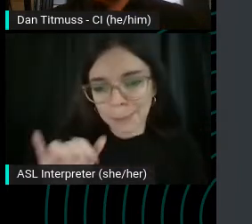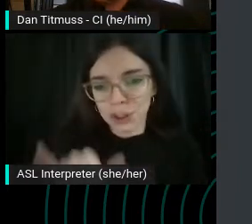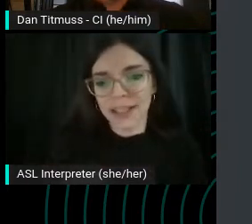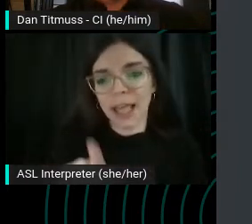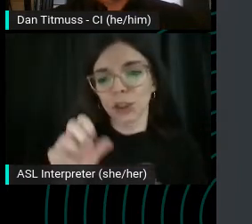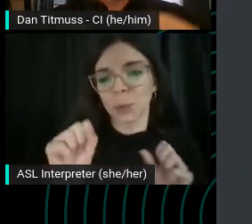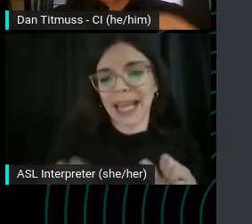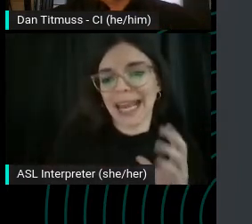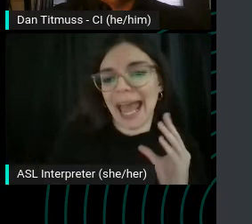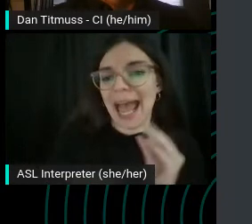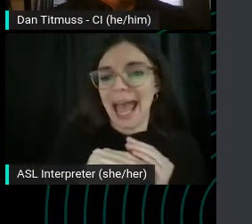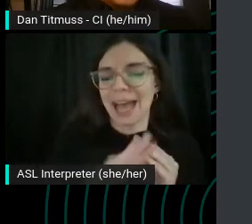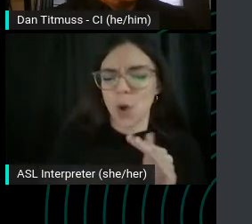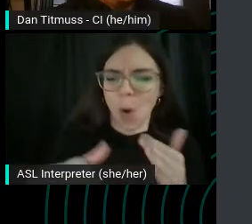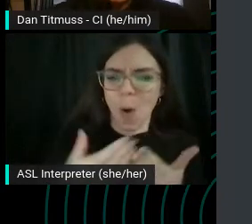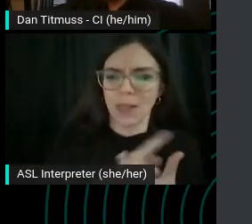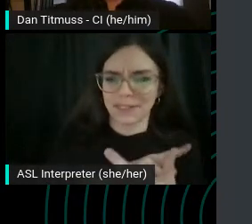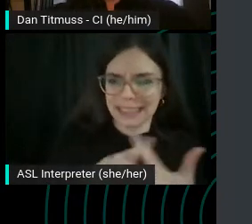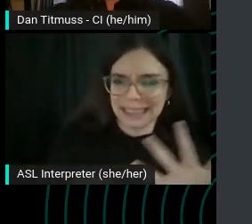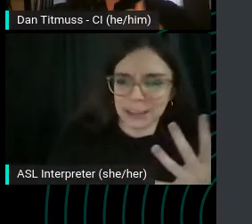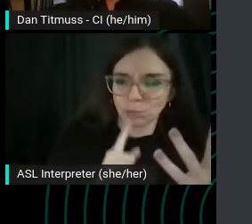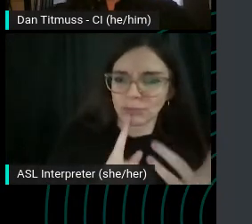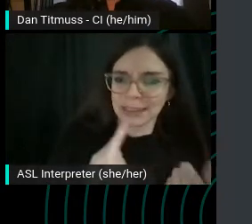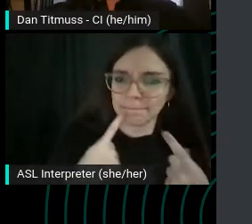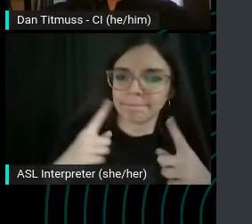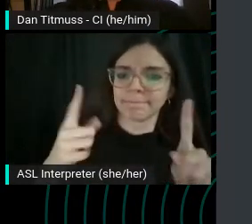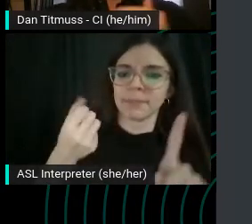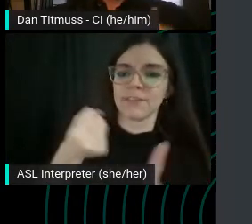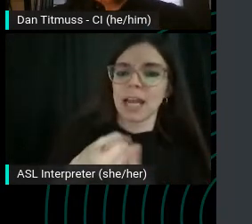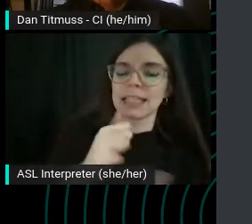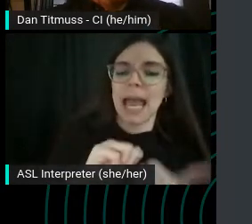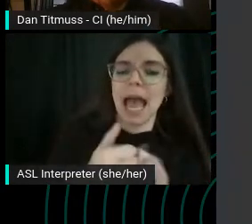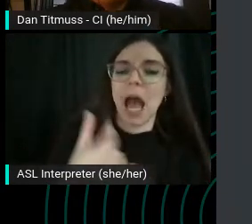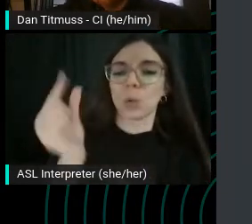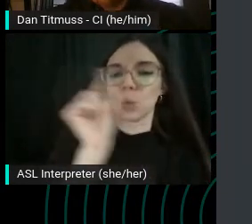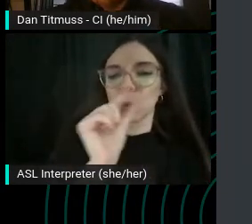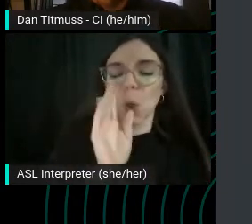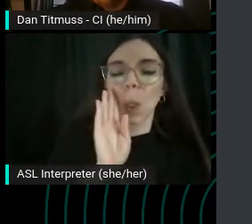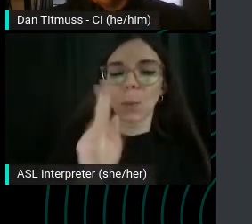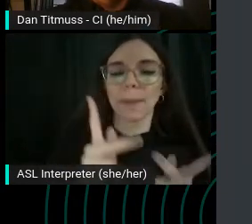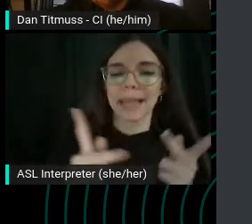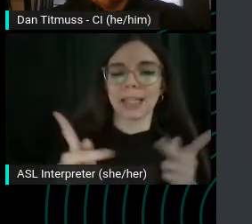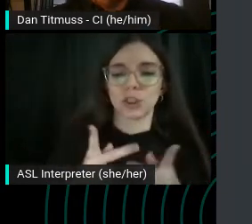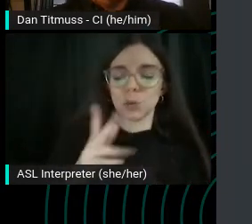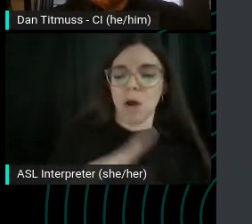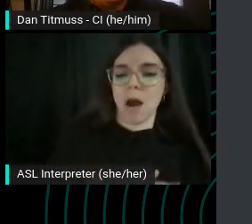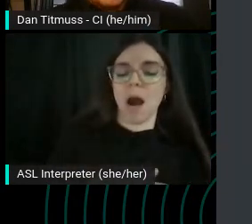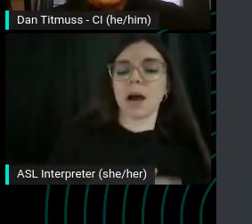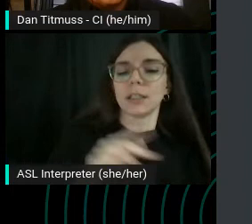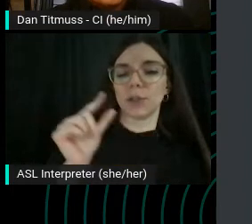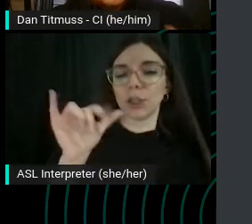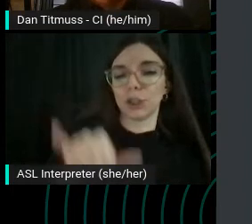all of these really affect how Google's going to place you on. The search engine will on the YouTube search engine results page and